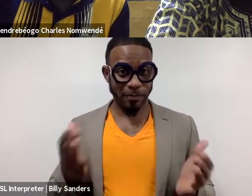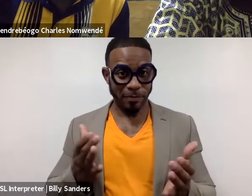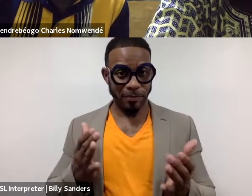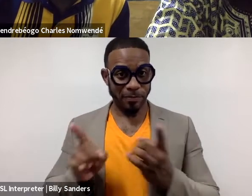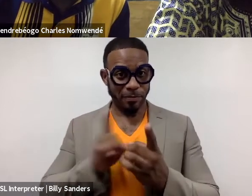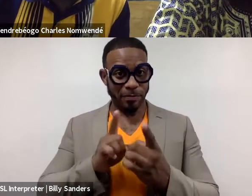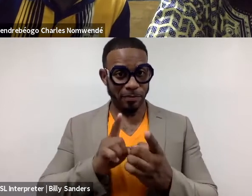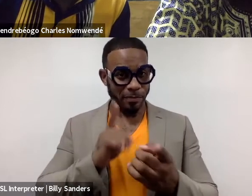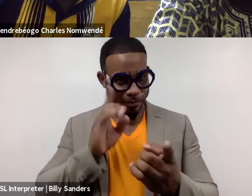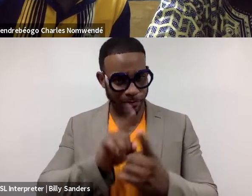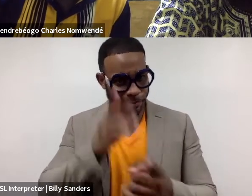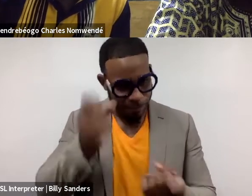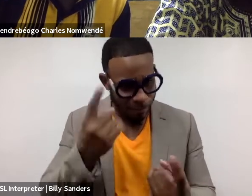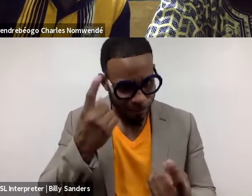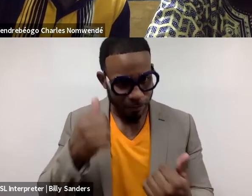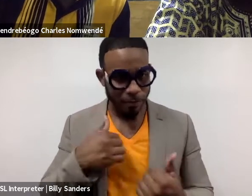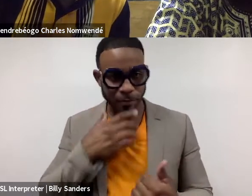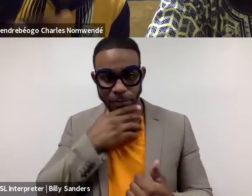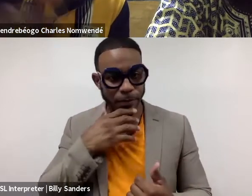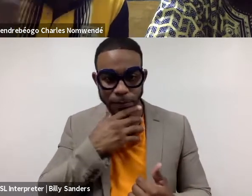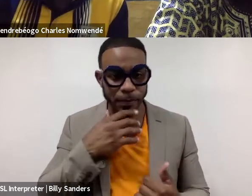You understand? Then for me, it's already something